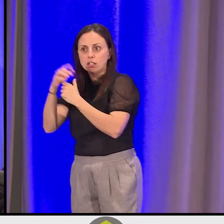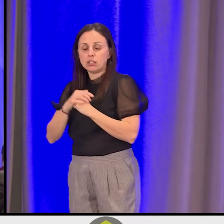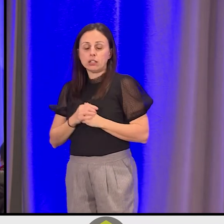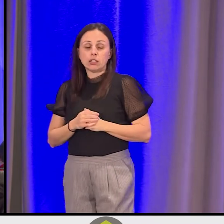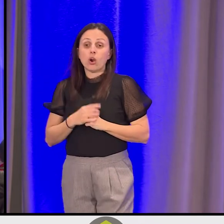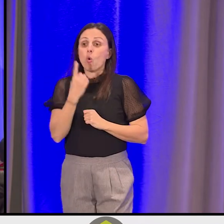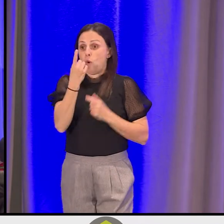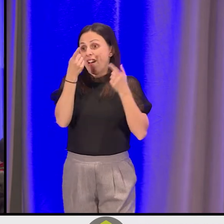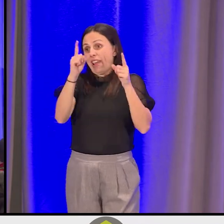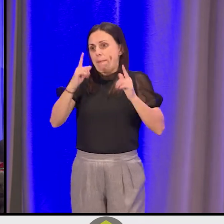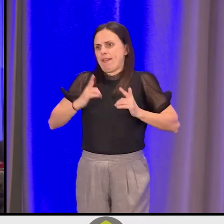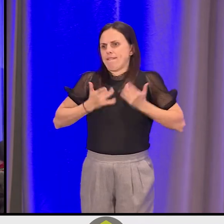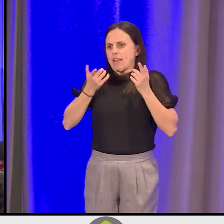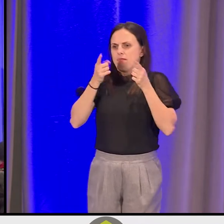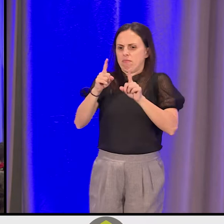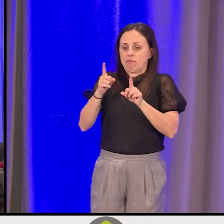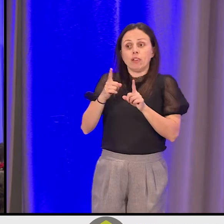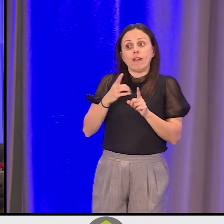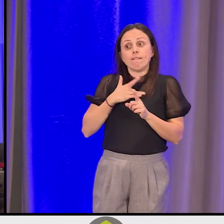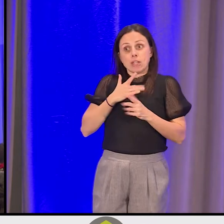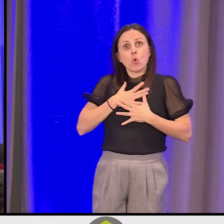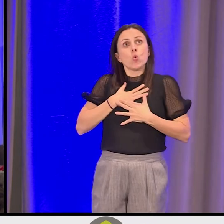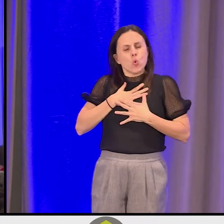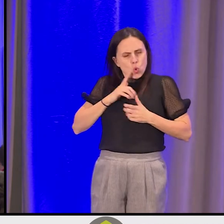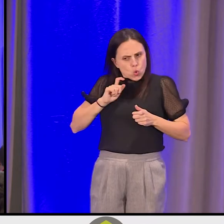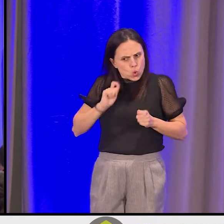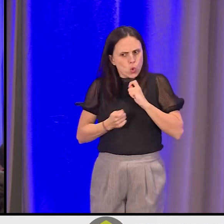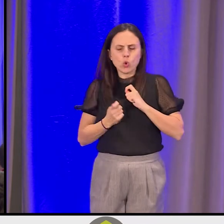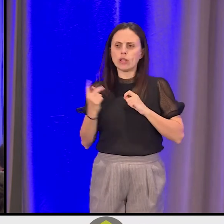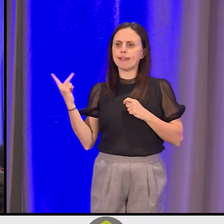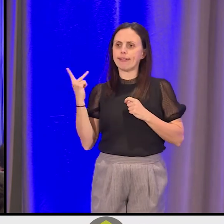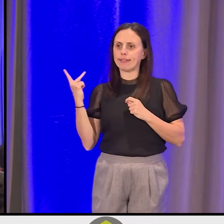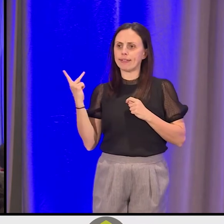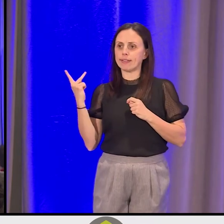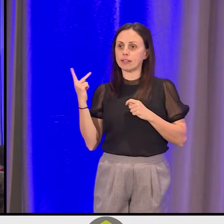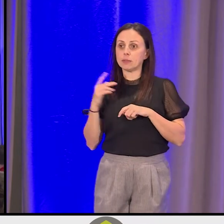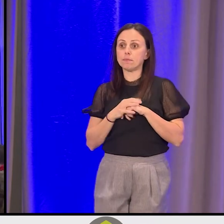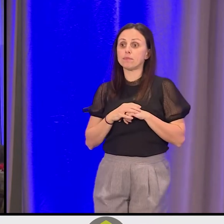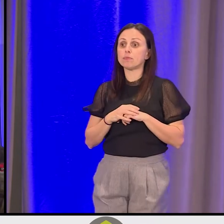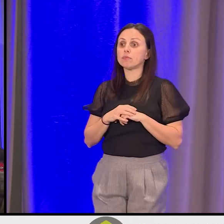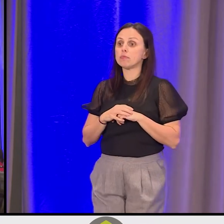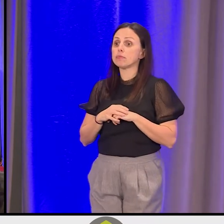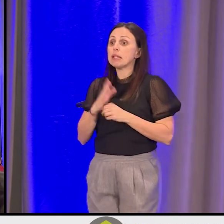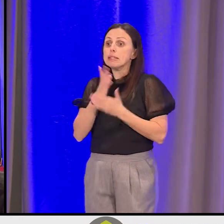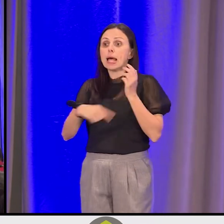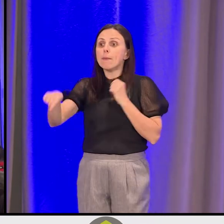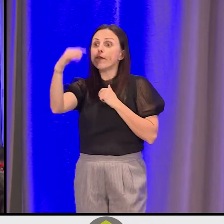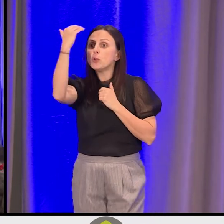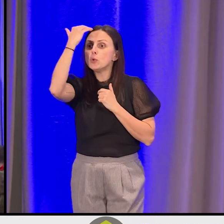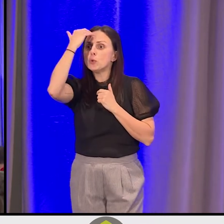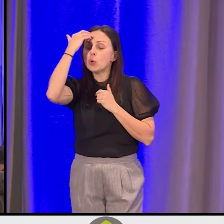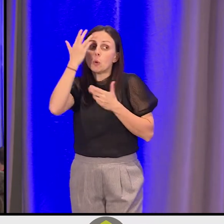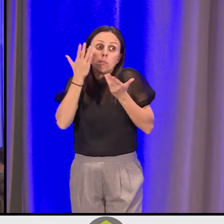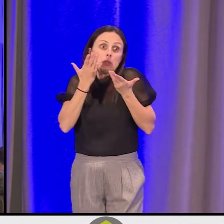event that I think was a bit transformational for both of us. And we were in -- some of you may know this event, some of you may not.